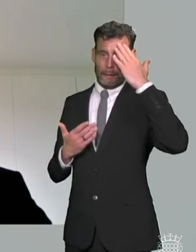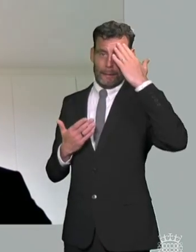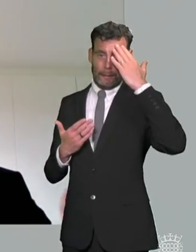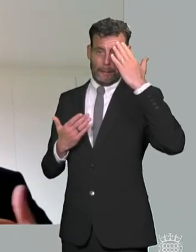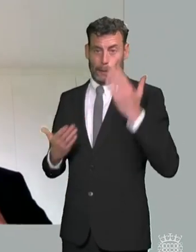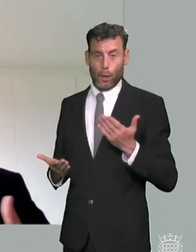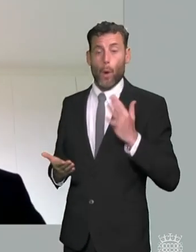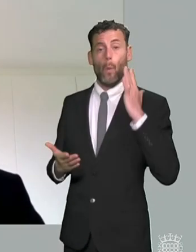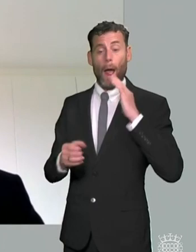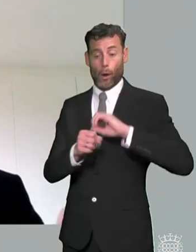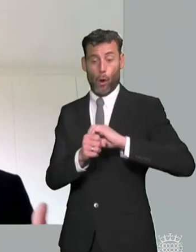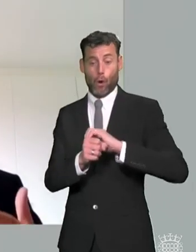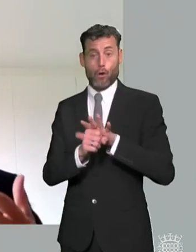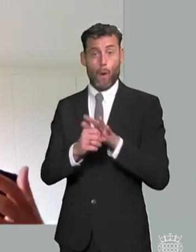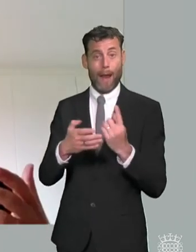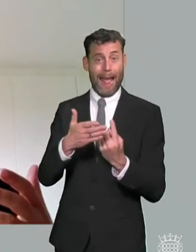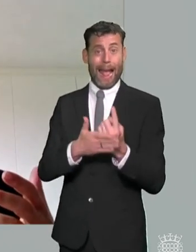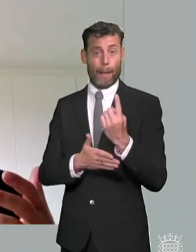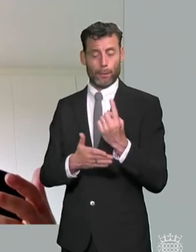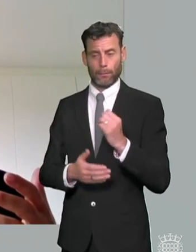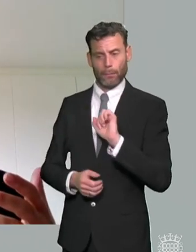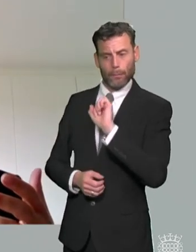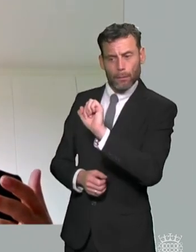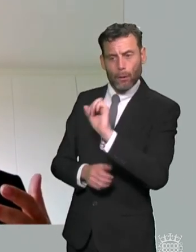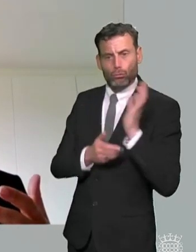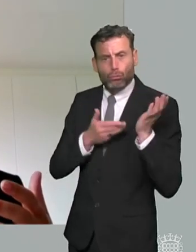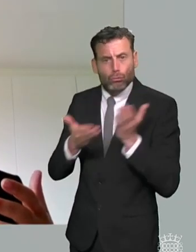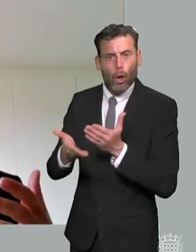during that period and which wouldn't we found evidence that uh sometimes local authorities